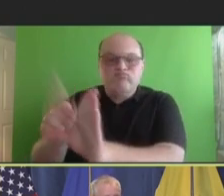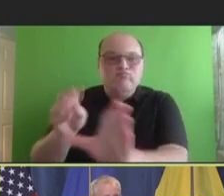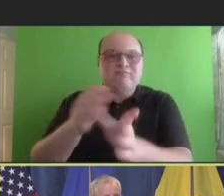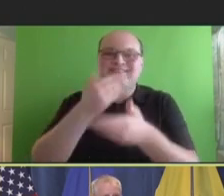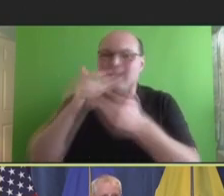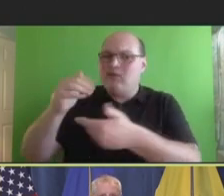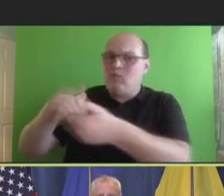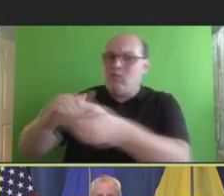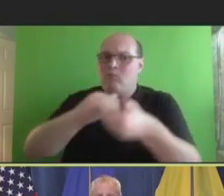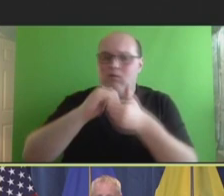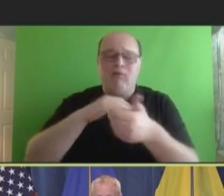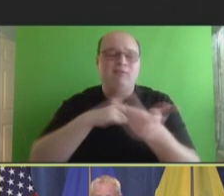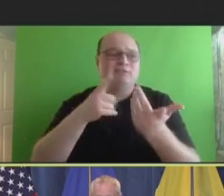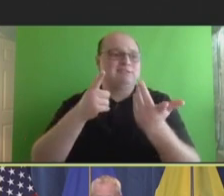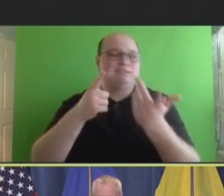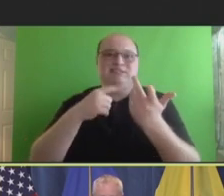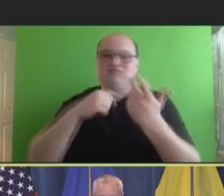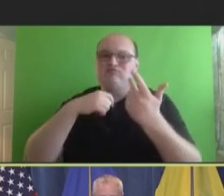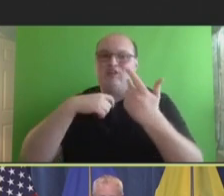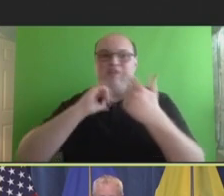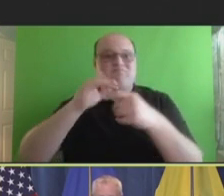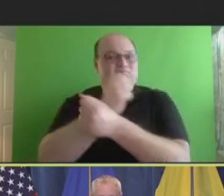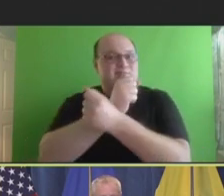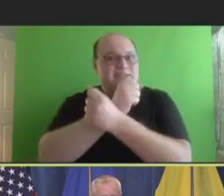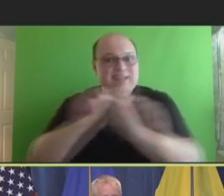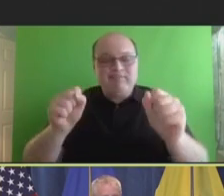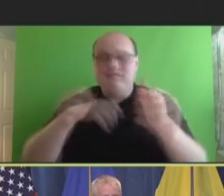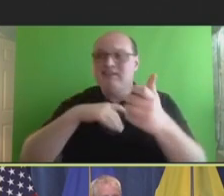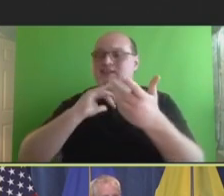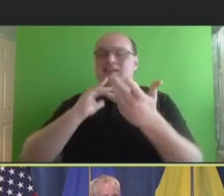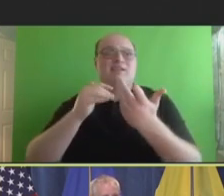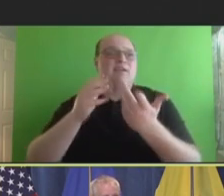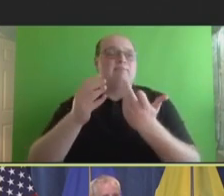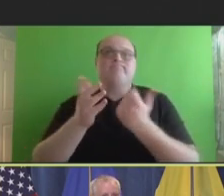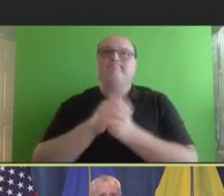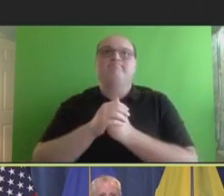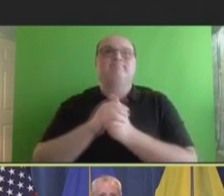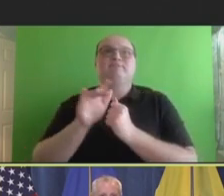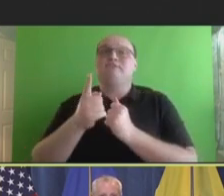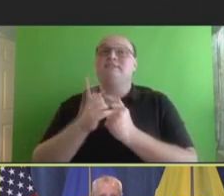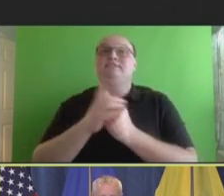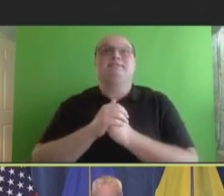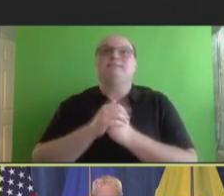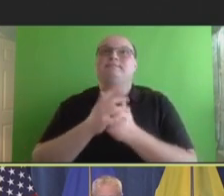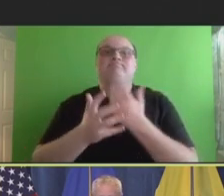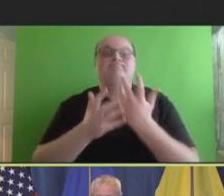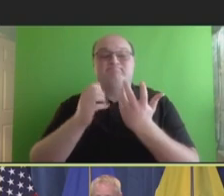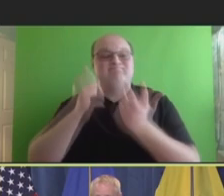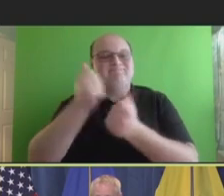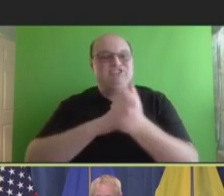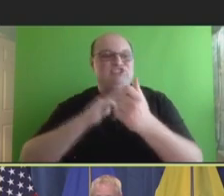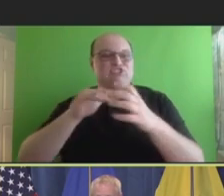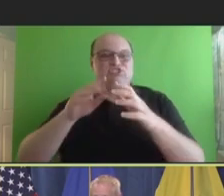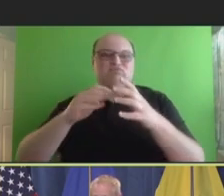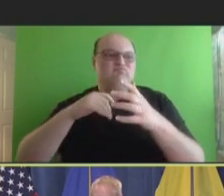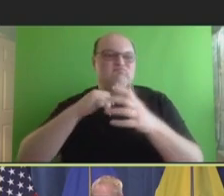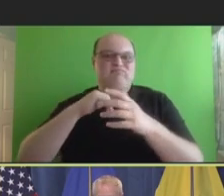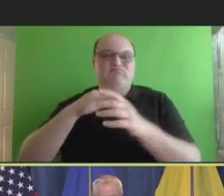to monitoring the safety and the incredible activities that went into the COVID-19 vaccine